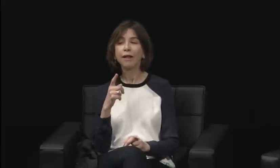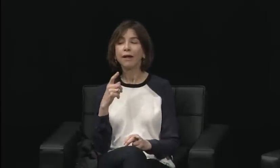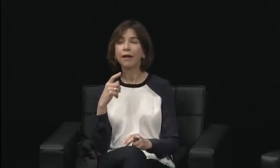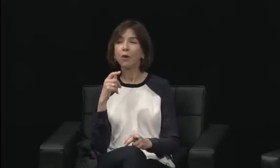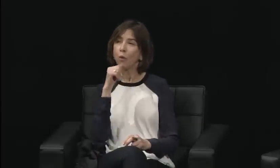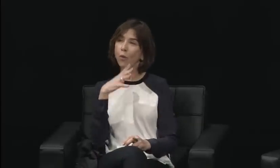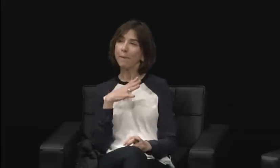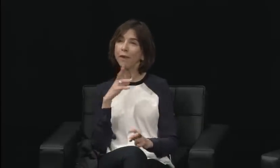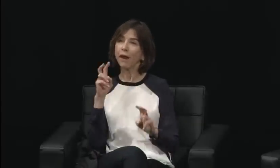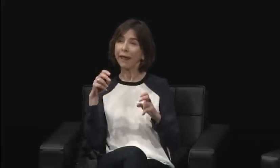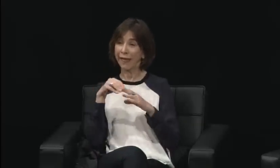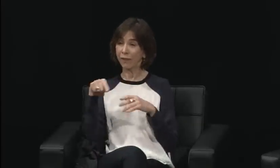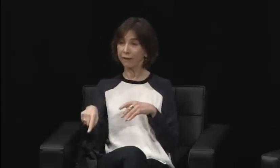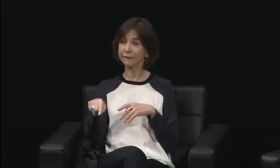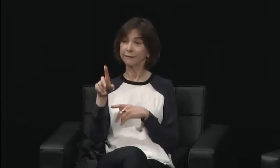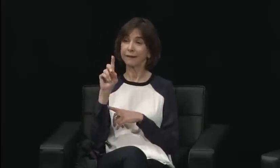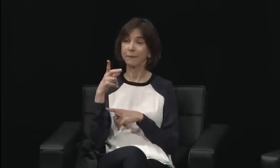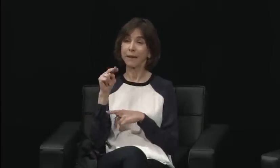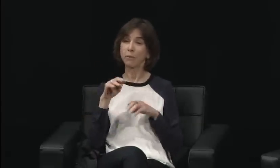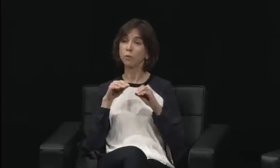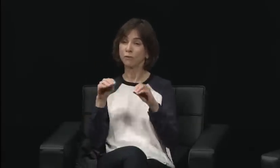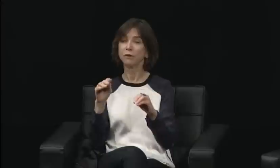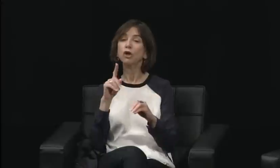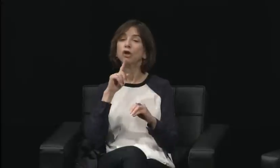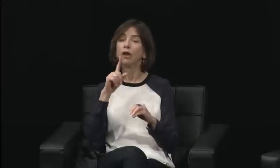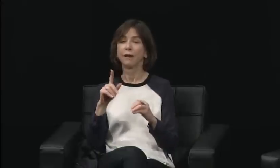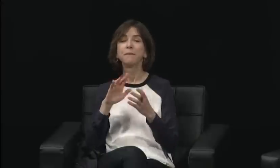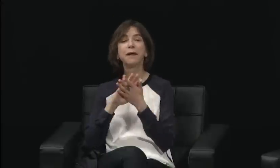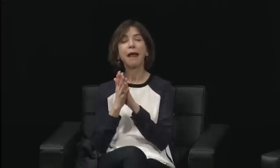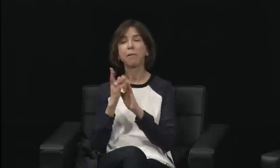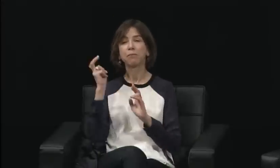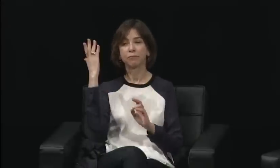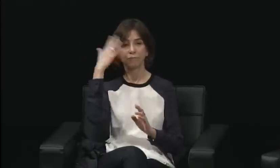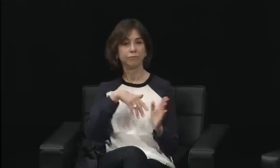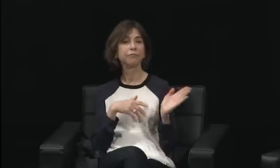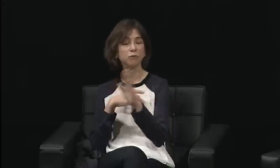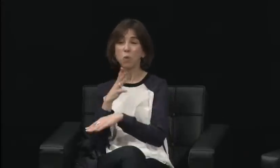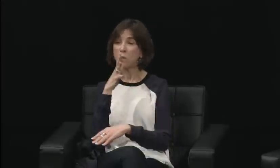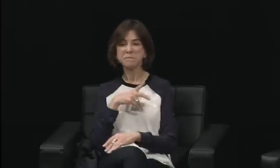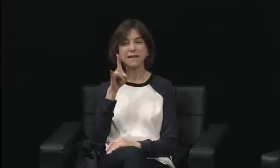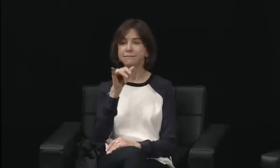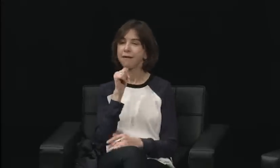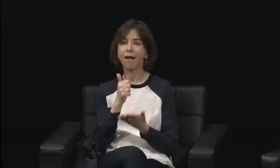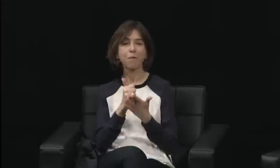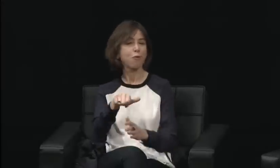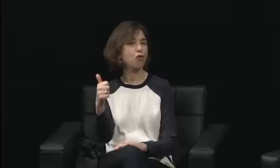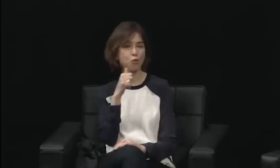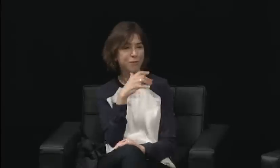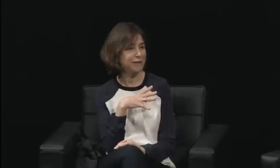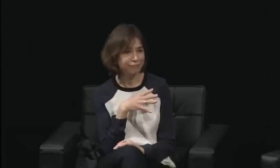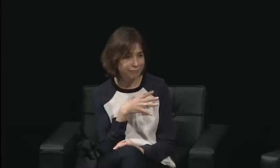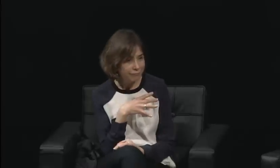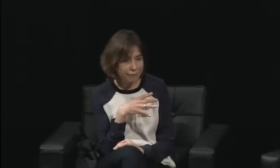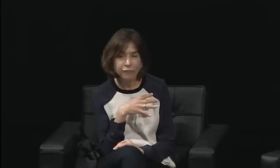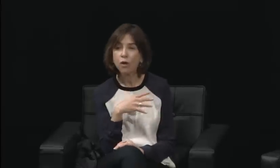If we look back, we can see there were a number of women leaders